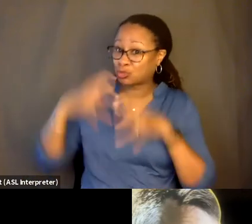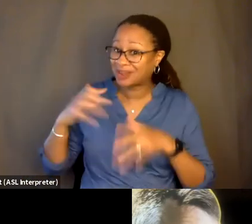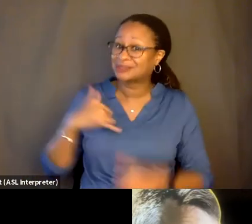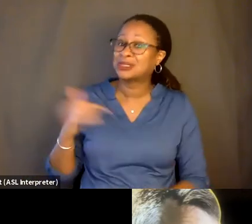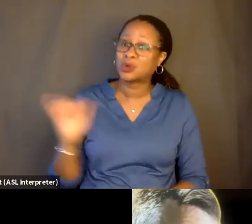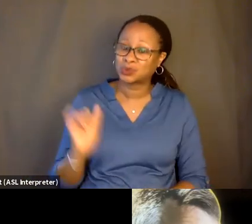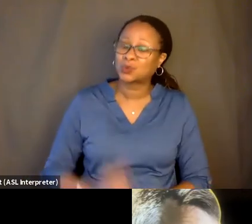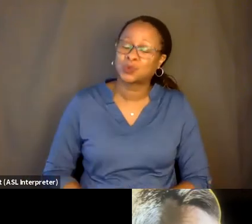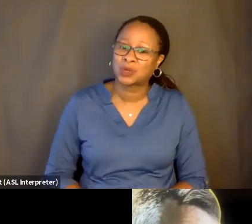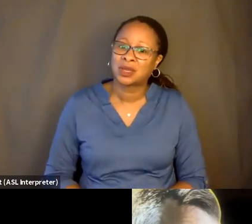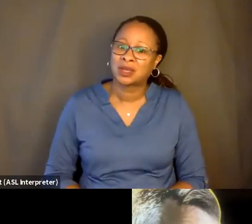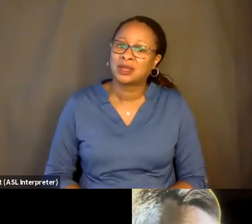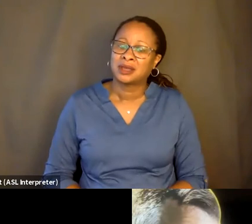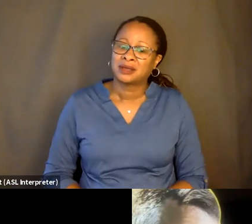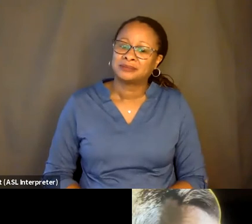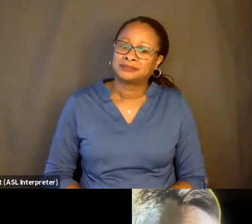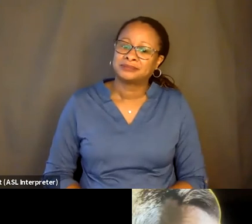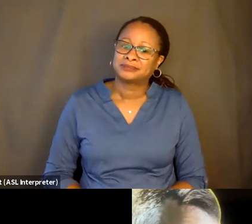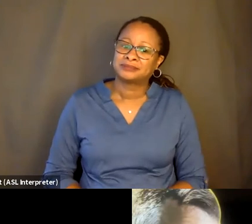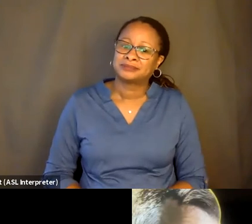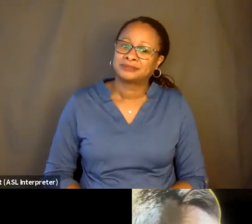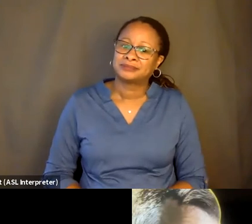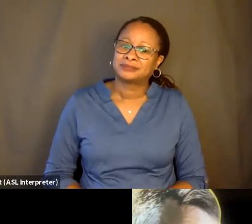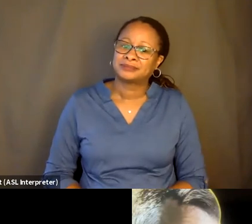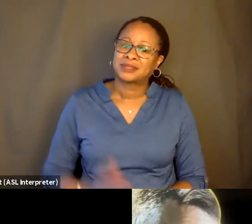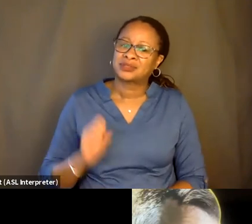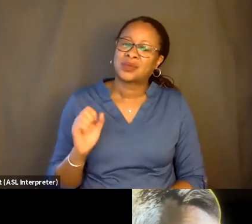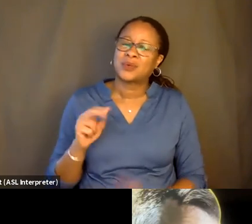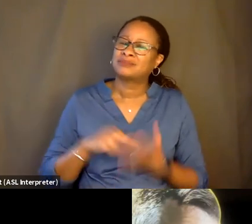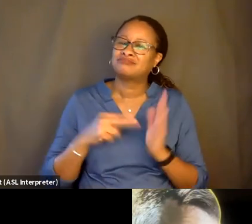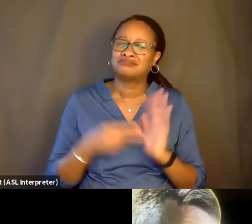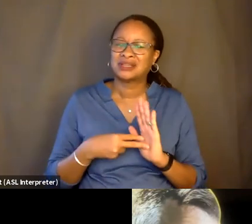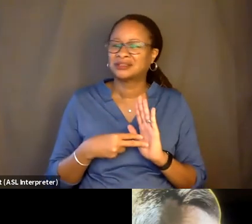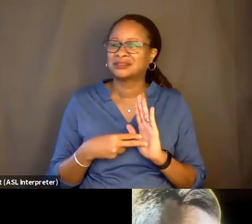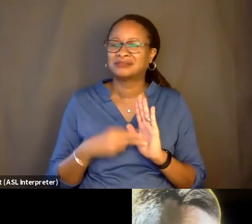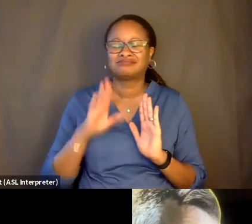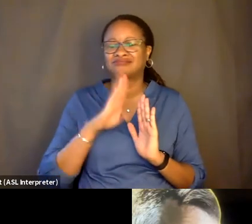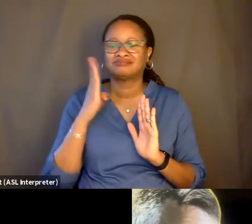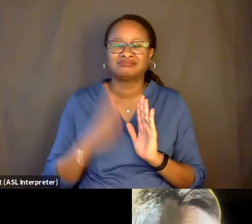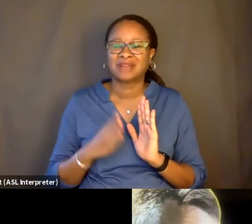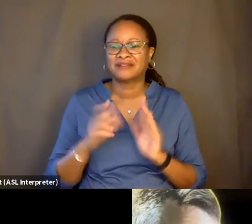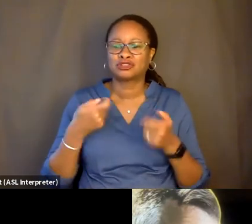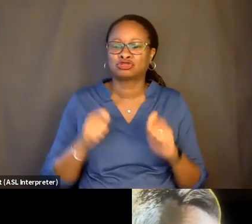So it-- it was to never try to get too far in front of it.